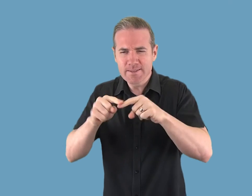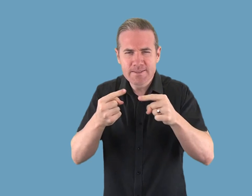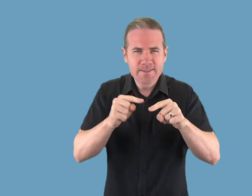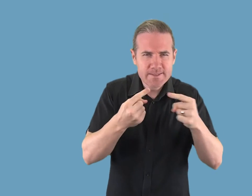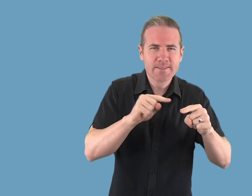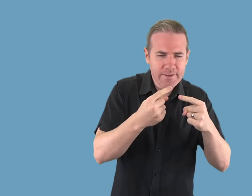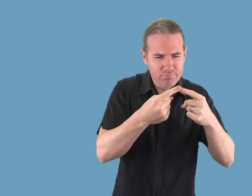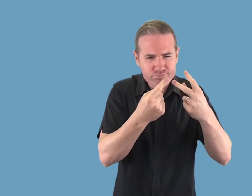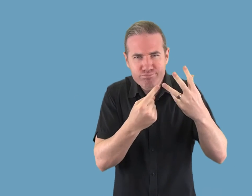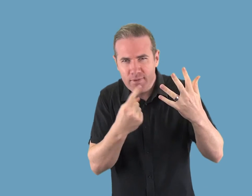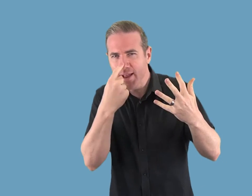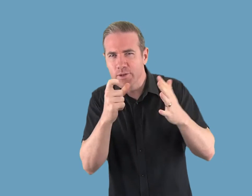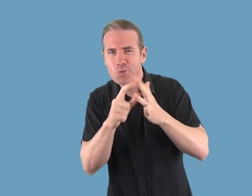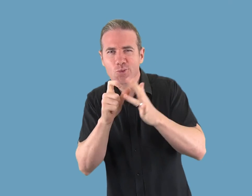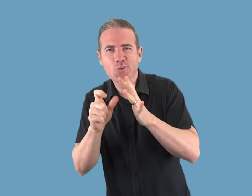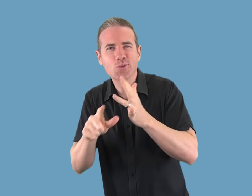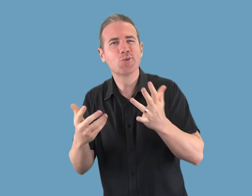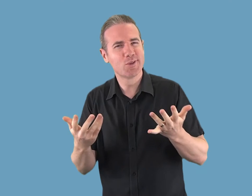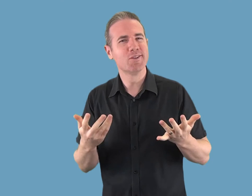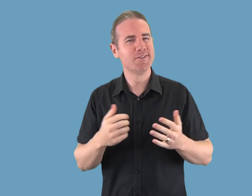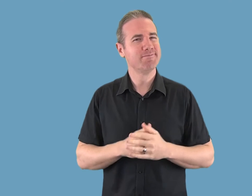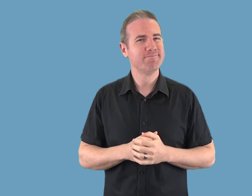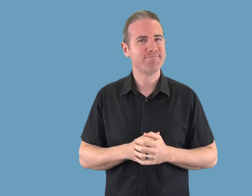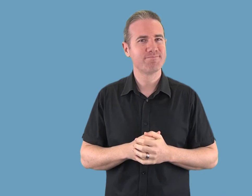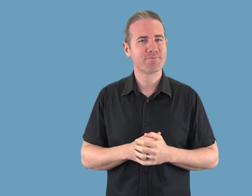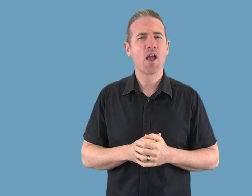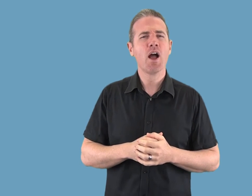handsets may have additional features which may be useful.